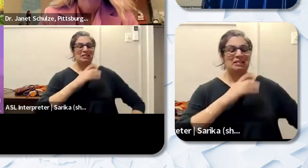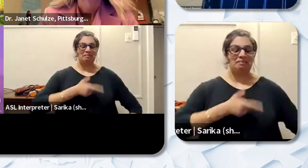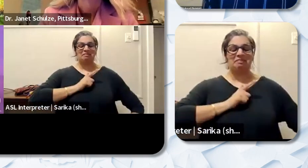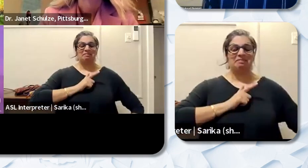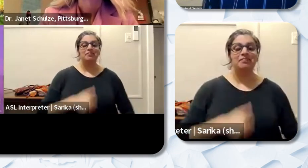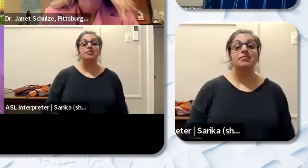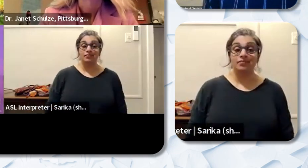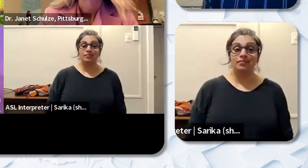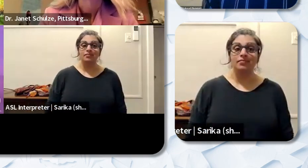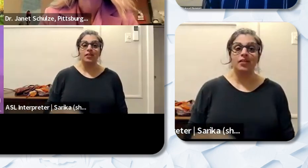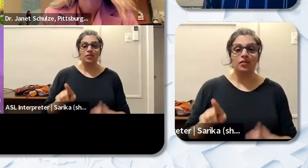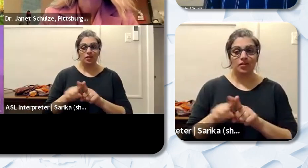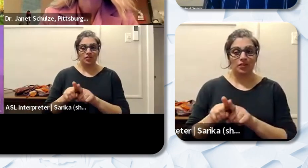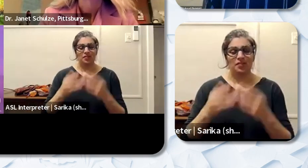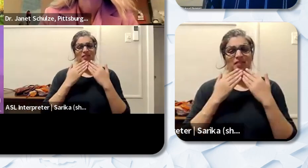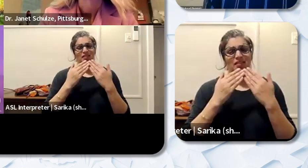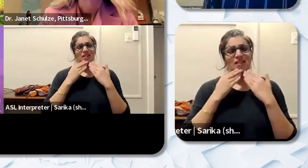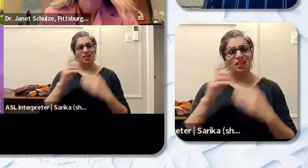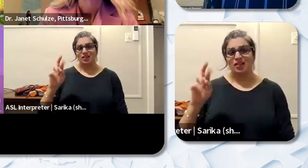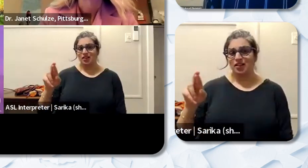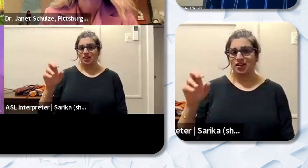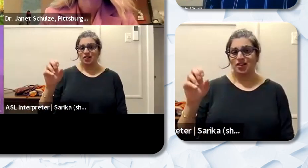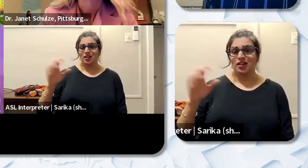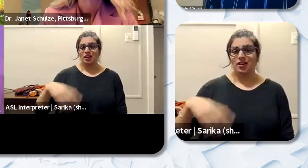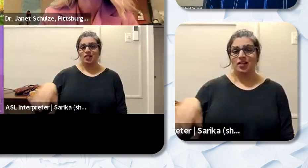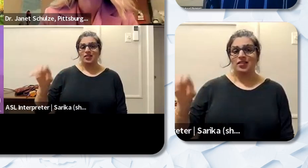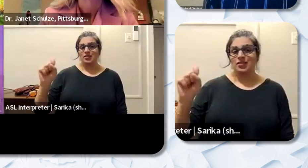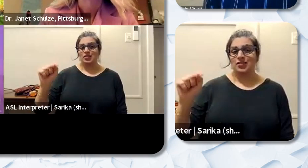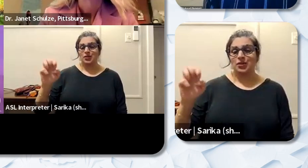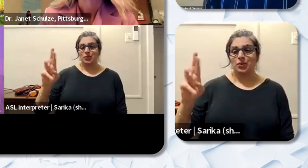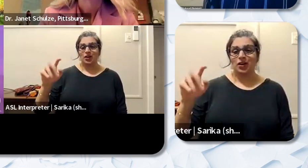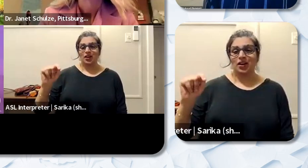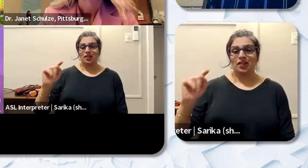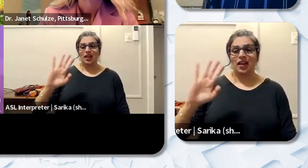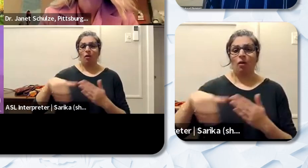wanted to say thank you again to Dr. Stewart. I just that whole entire presentation just left